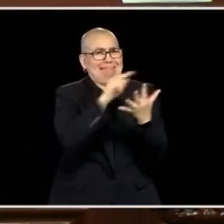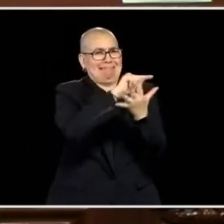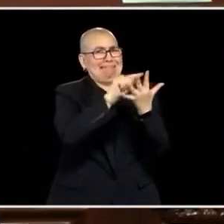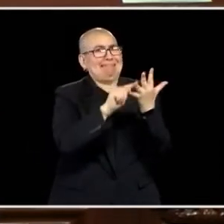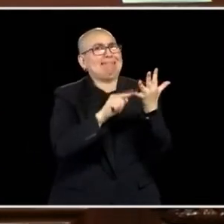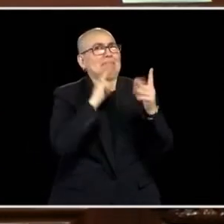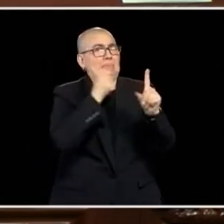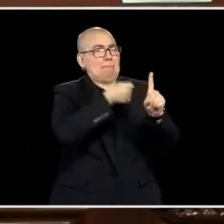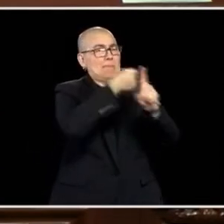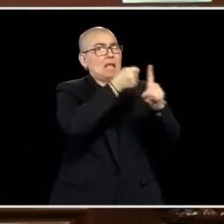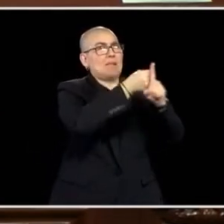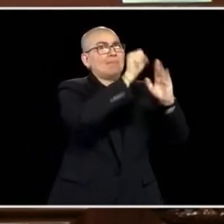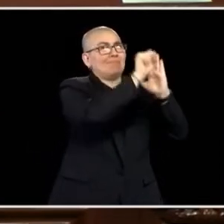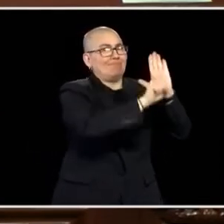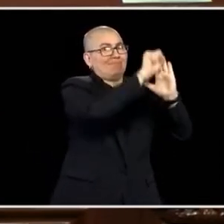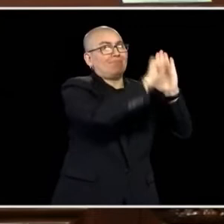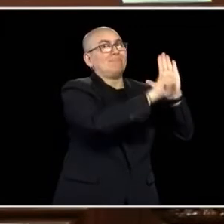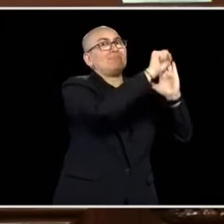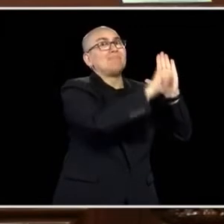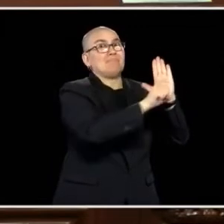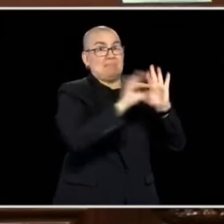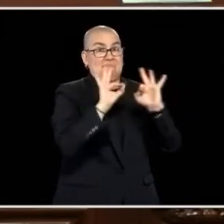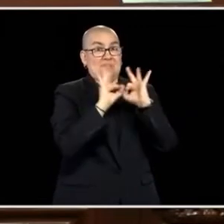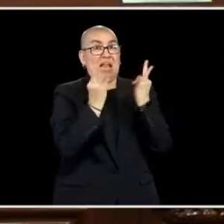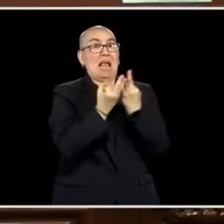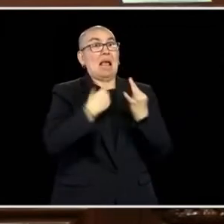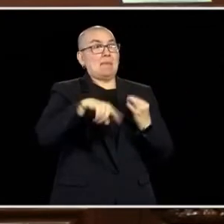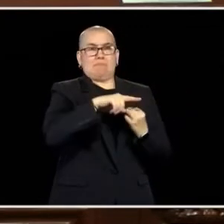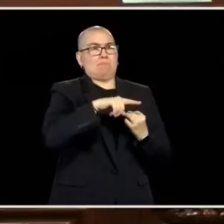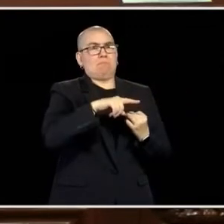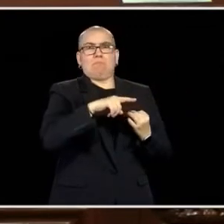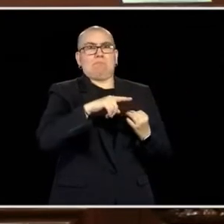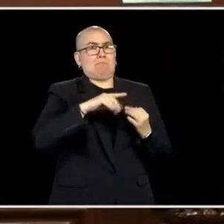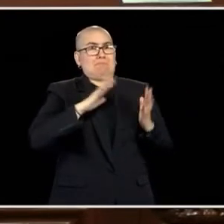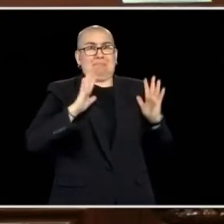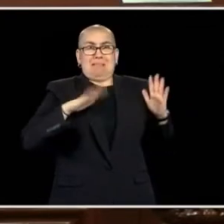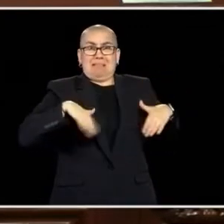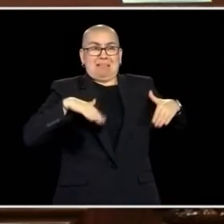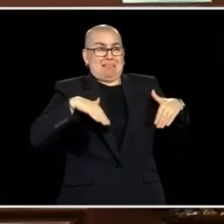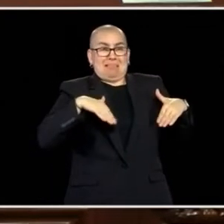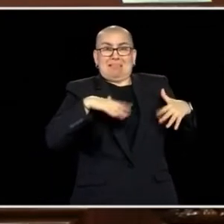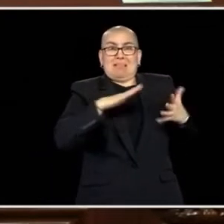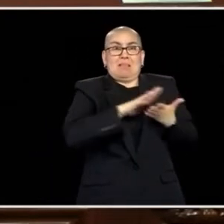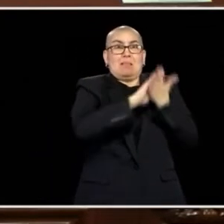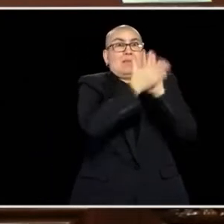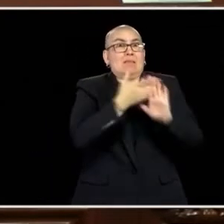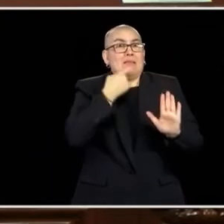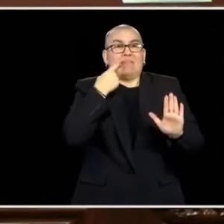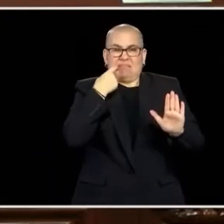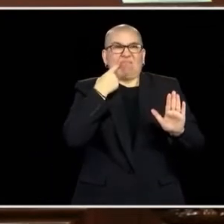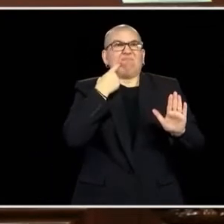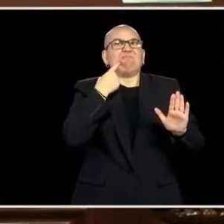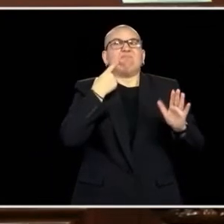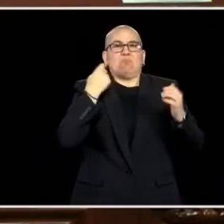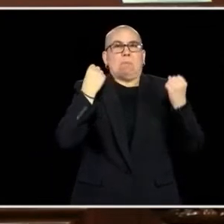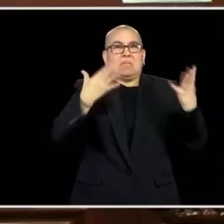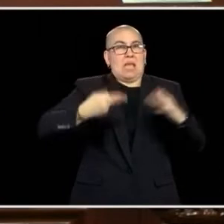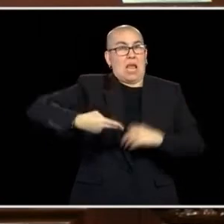DON'T KNOW OF OR BEEN TOUCHED BY HIS. IN THIS VERY BODY, WE HAVE TWO INDIVIDUALS IN SENATOR EATON